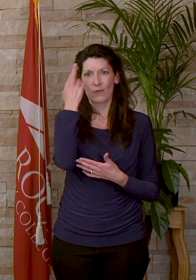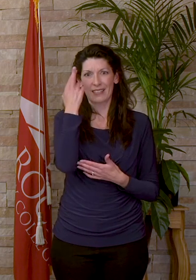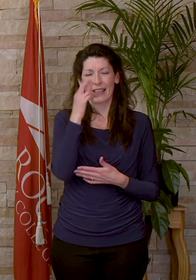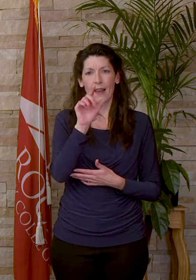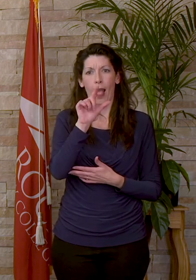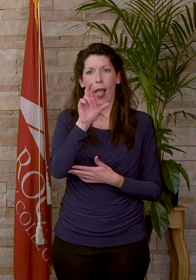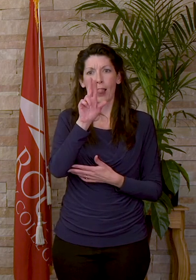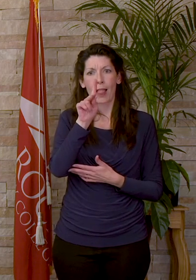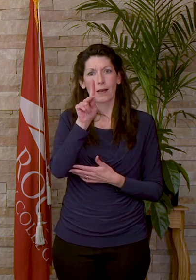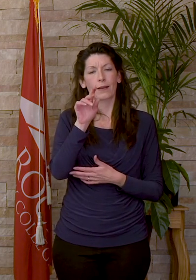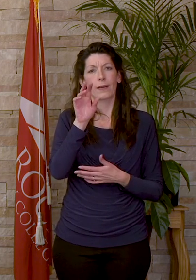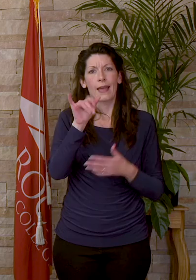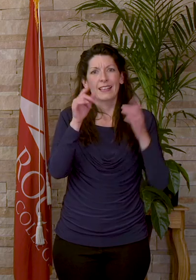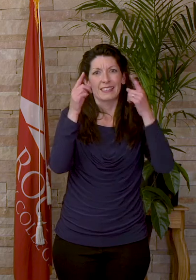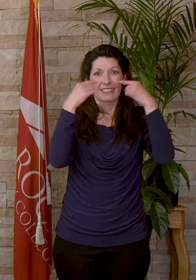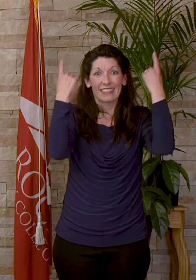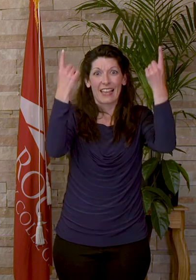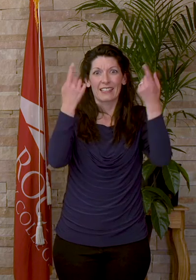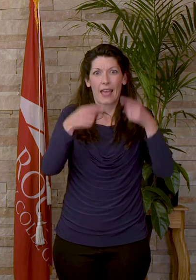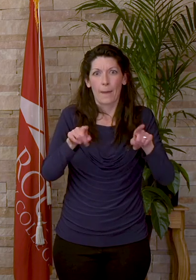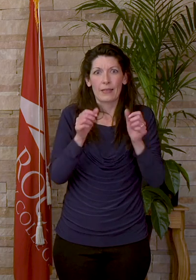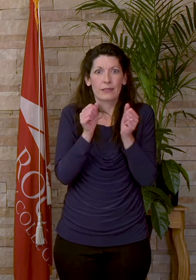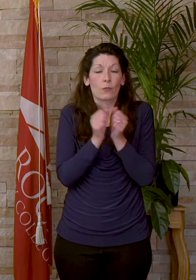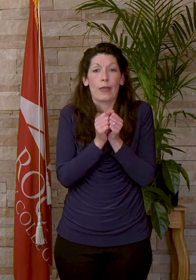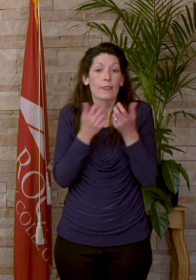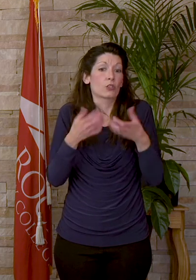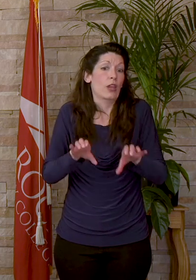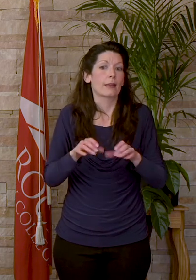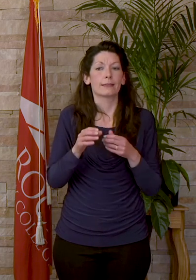success apparently brought on by chance rather than through one's own actions or preparation.